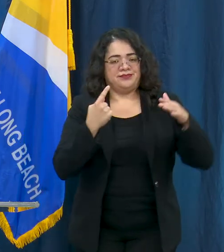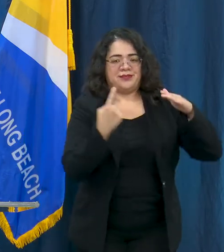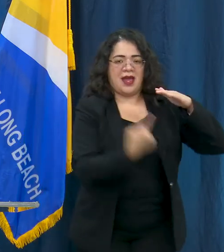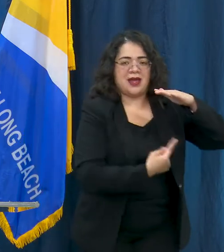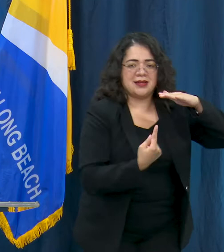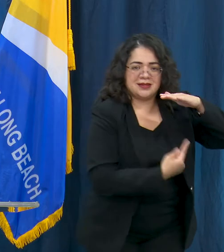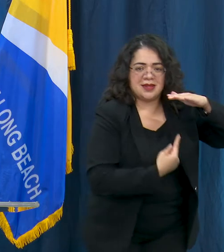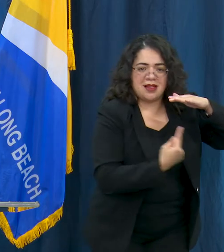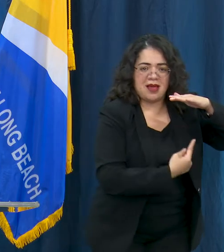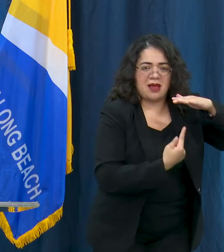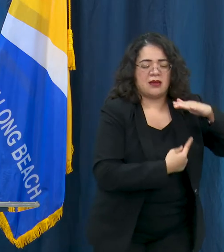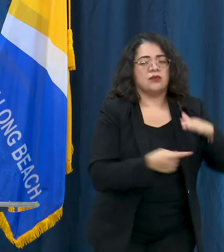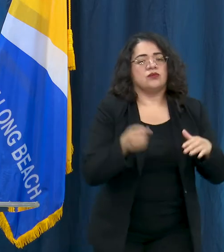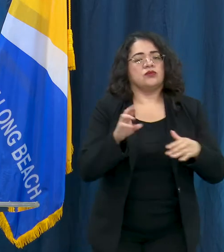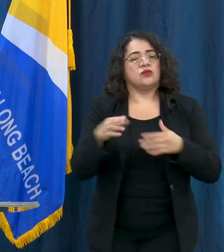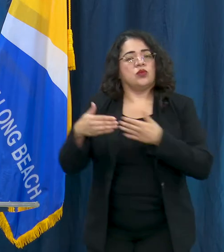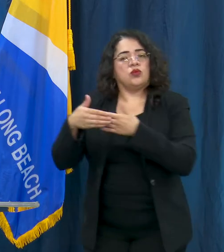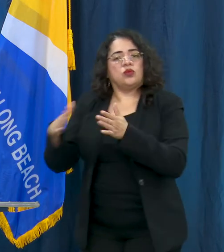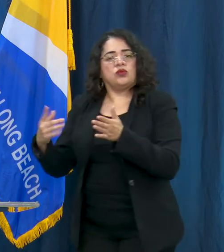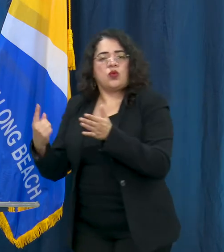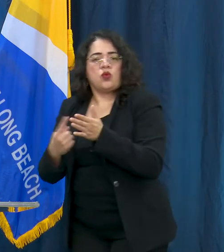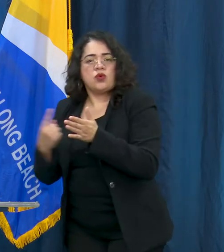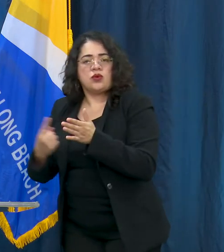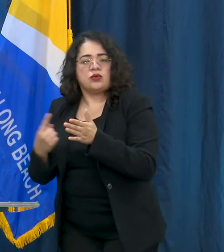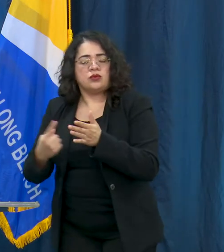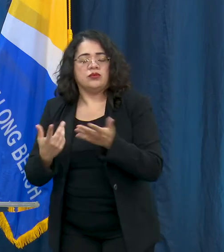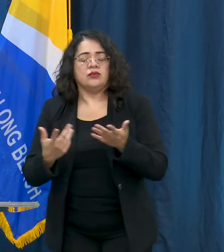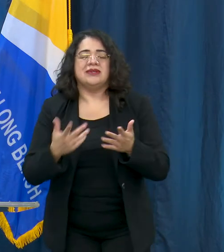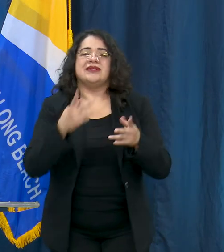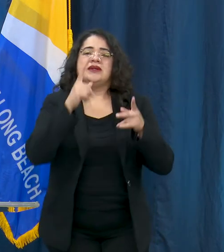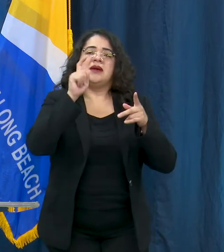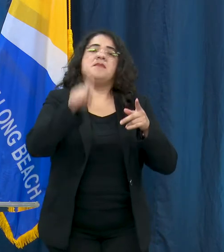and continue to implement various prevention measures to protect yourself